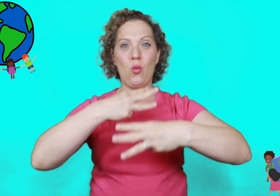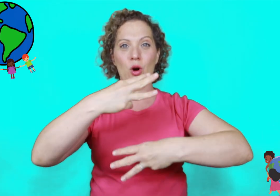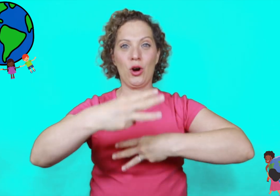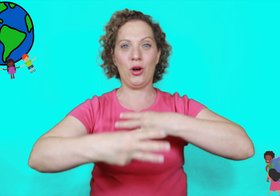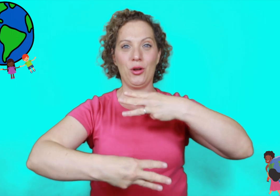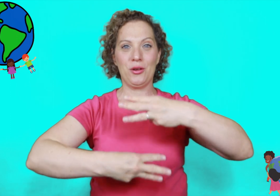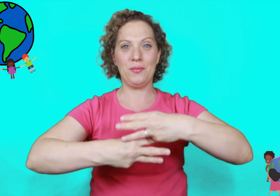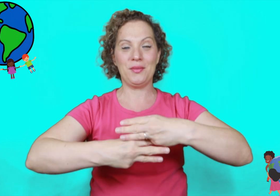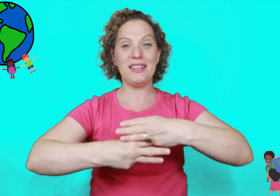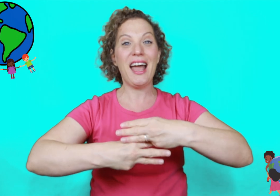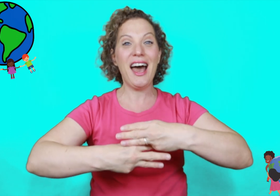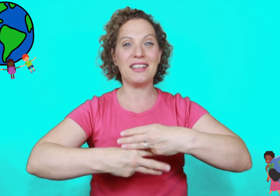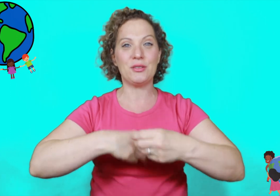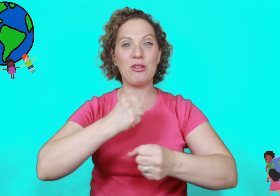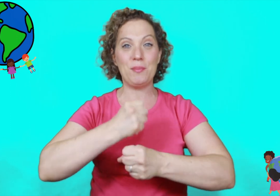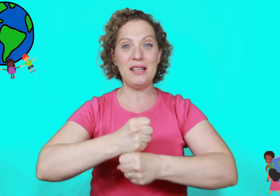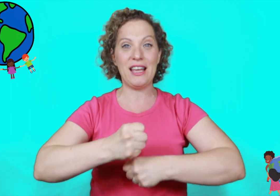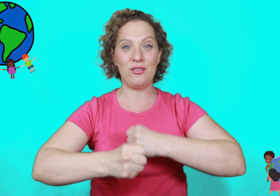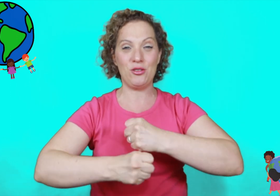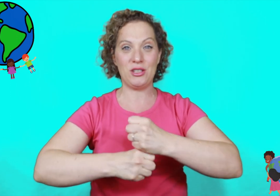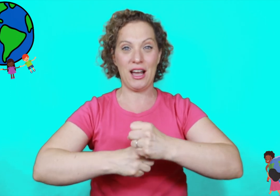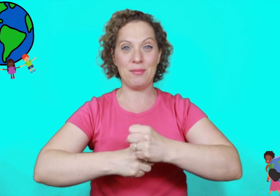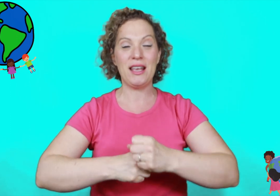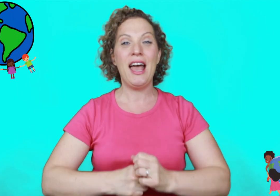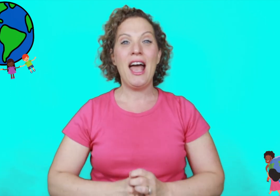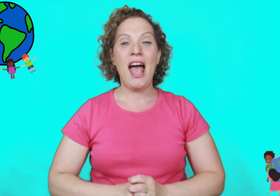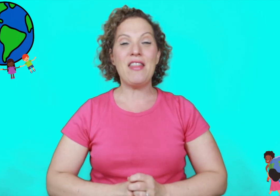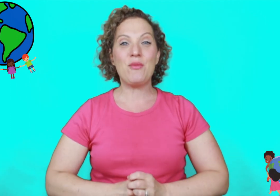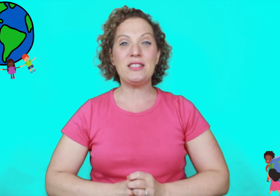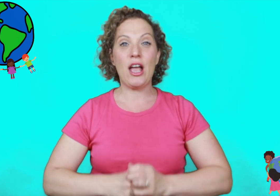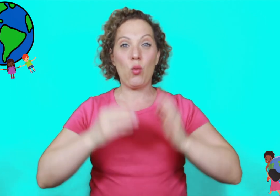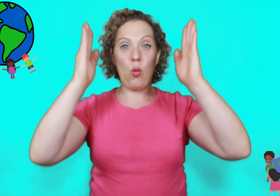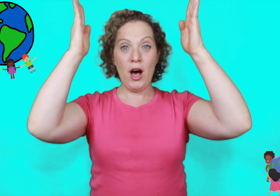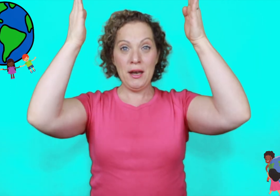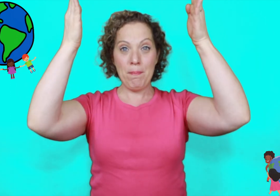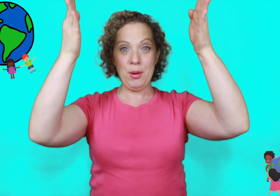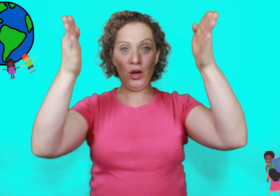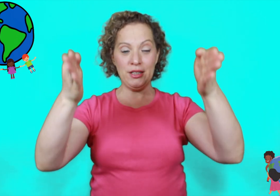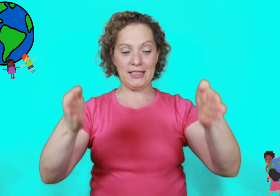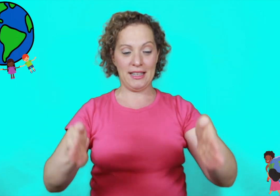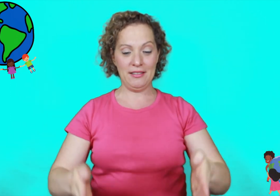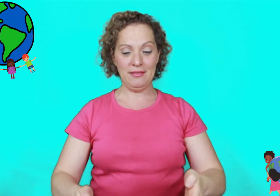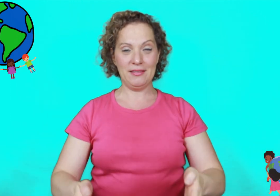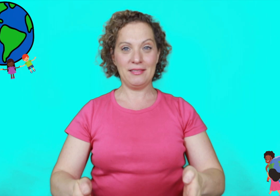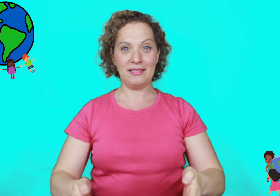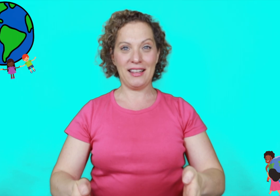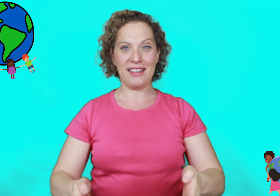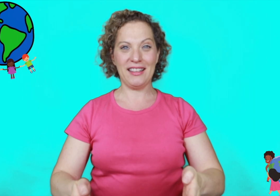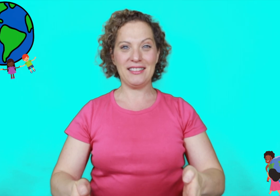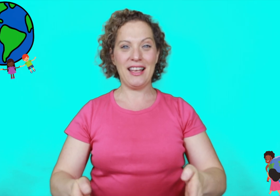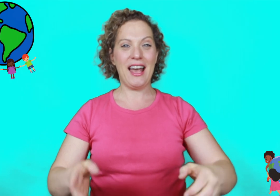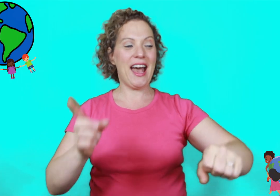world yes we repeat that a few times and then we say one person like this